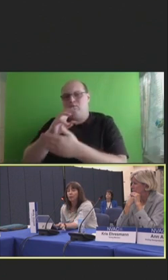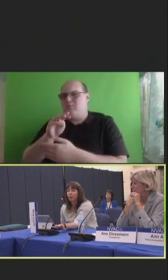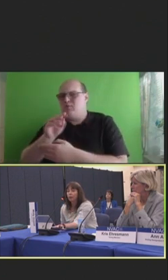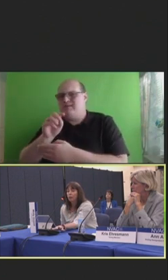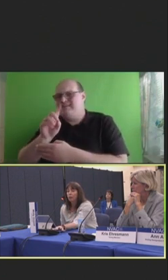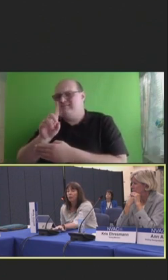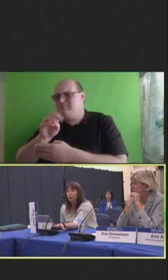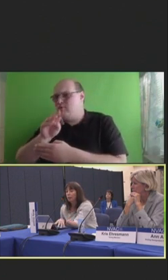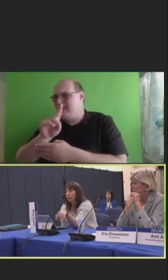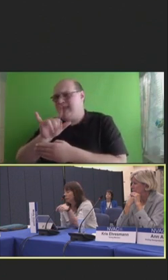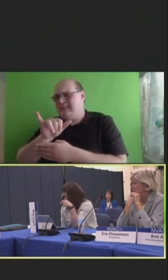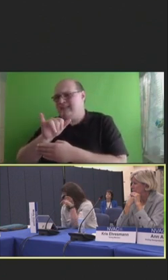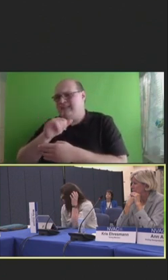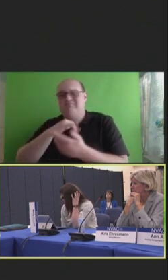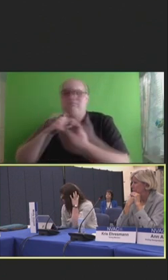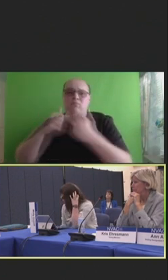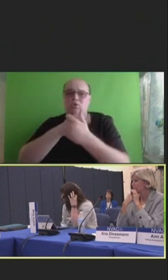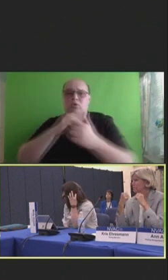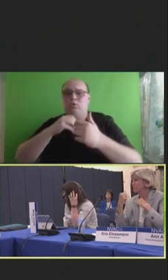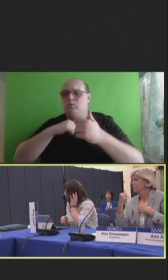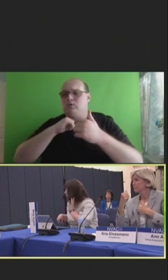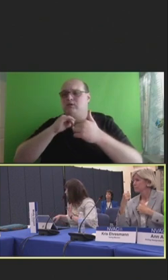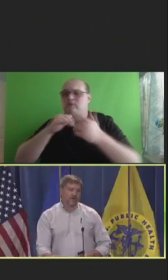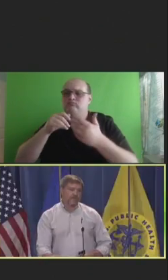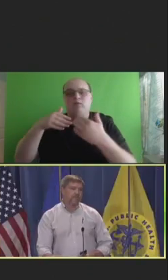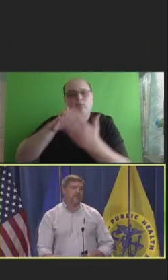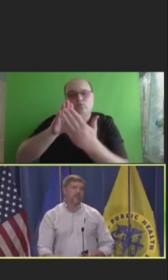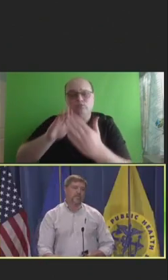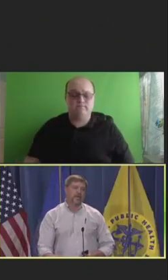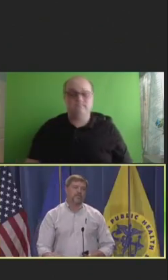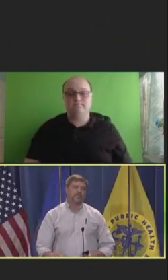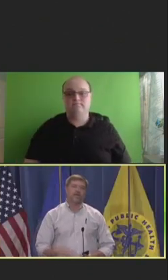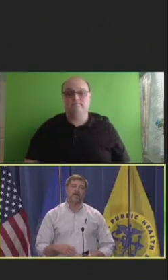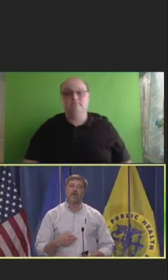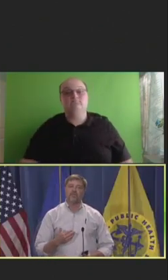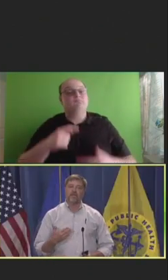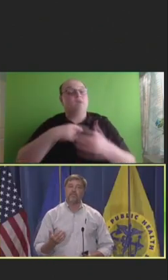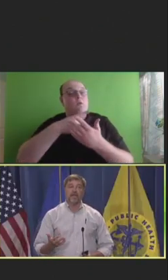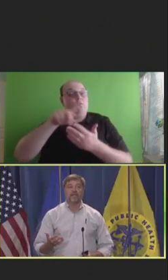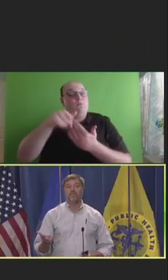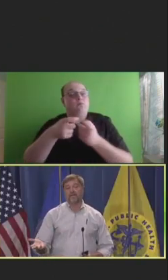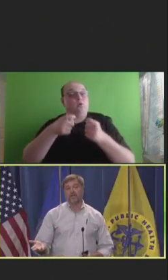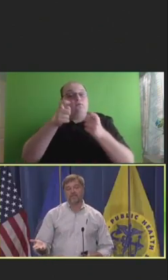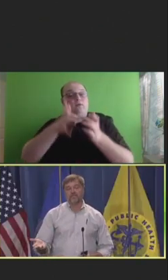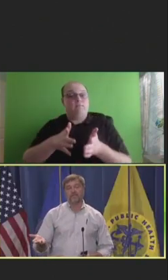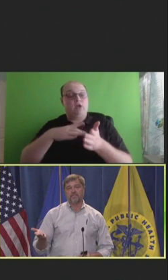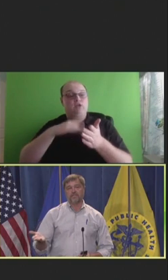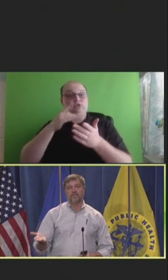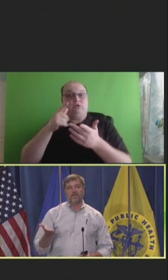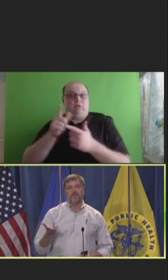that are coming forward. Robert Swanson: I think both really good points. And I think about when I was the program manager and how the impact, even on legislation that